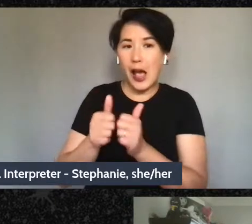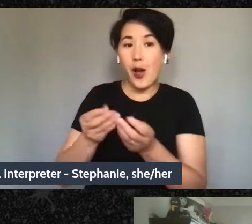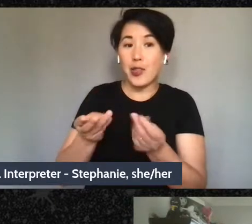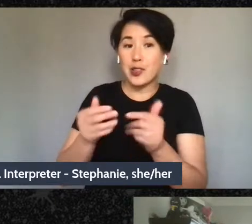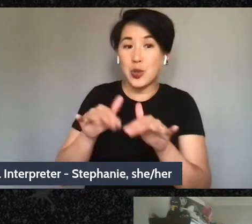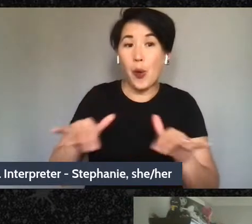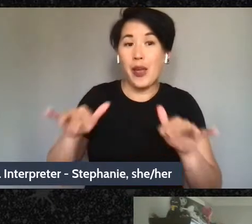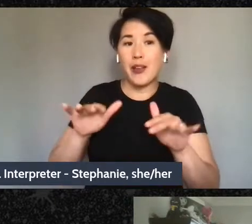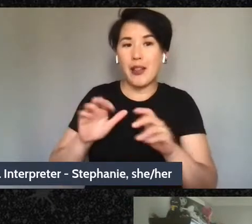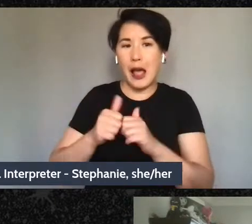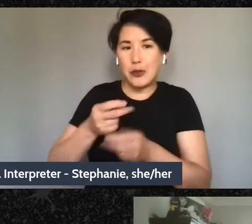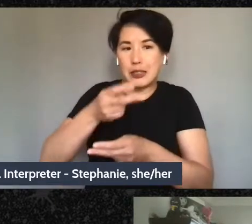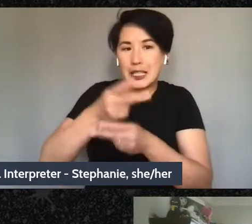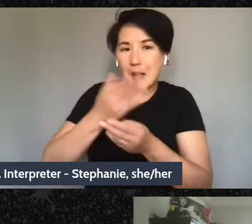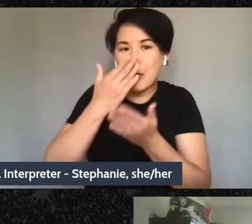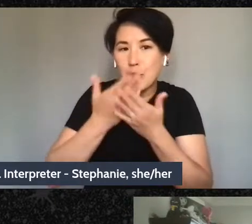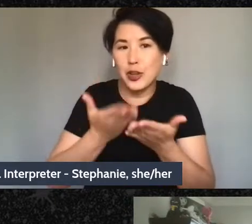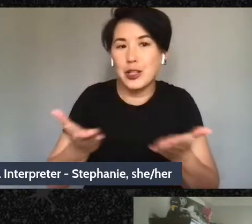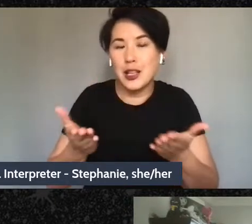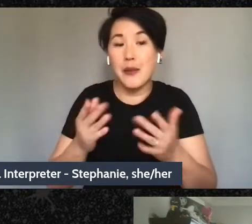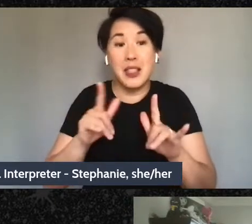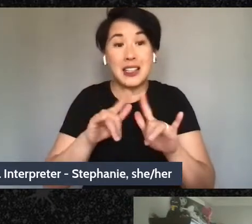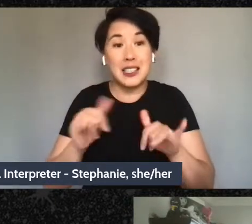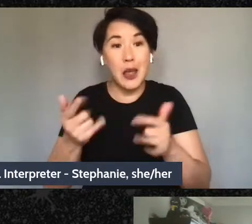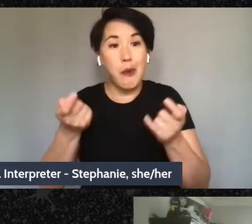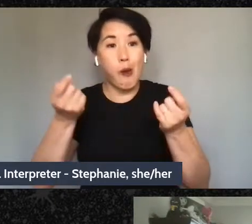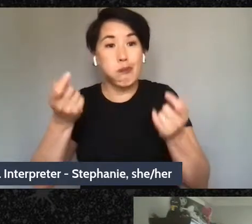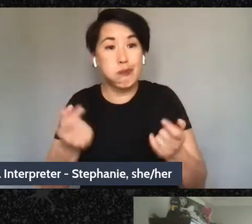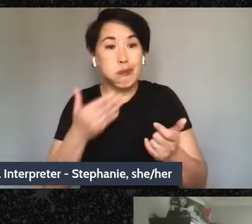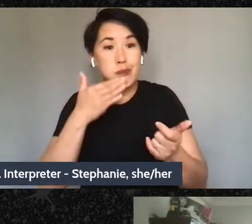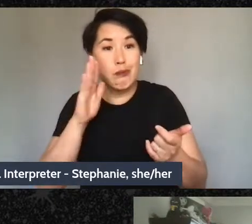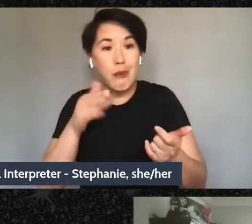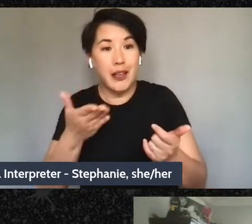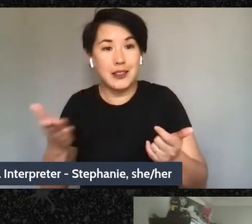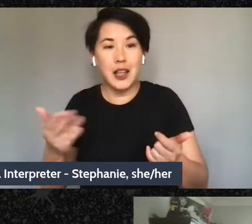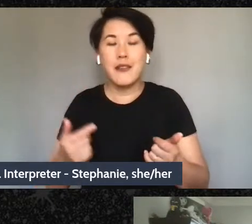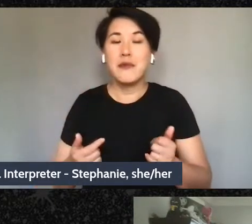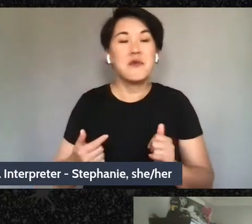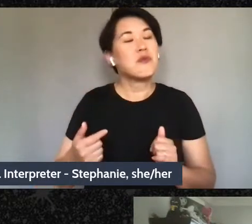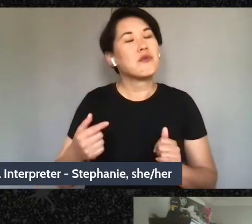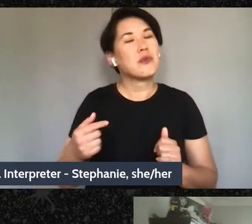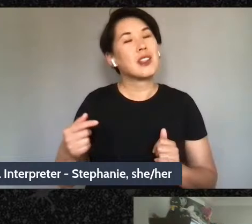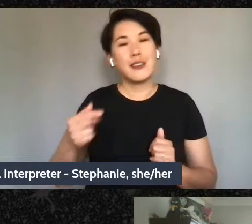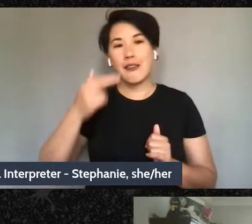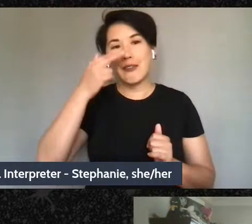And-and I think when I think about that I think of my brother - is actually a chemical engineer,